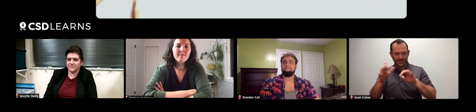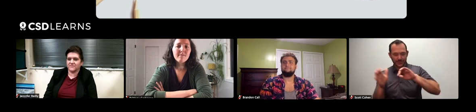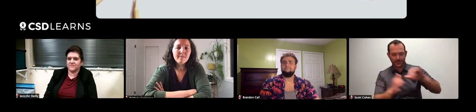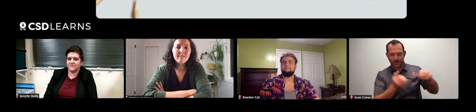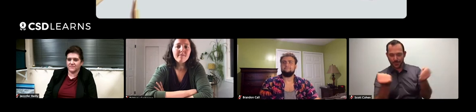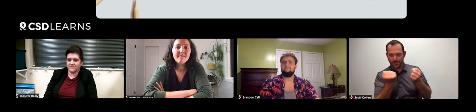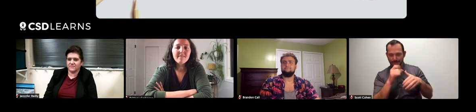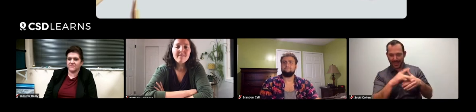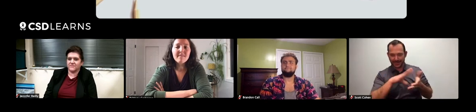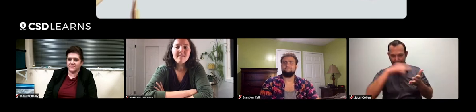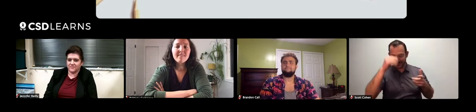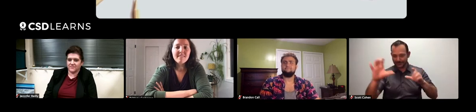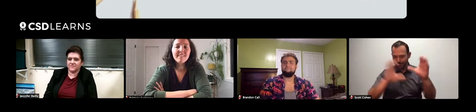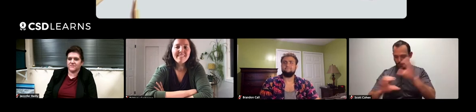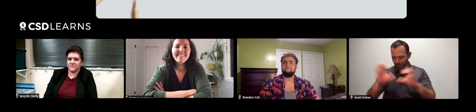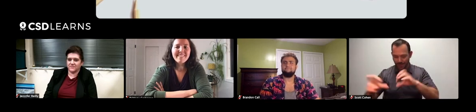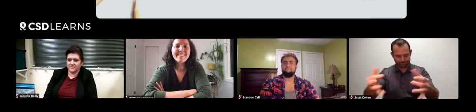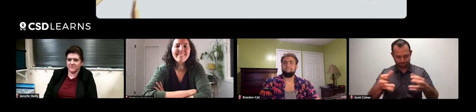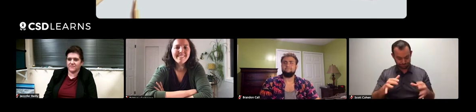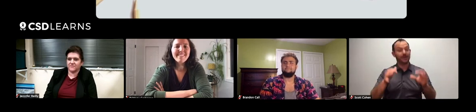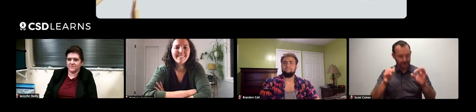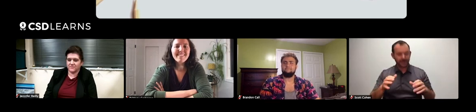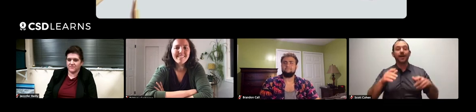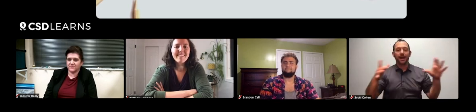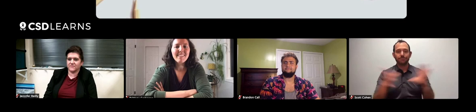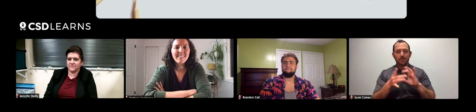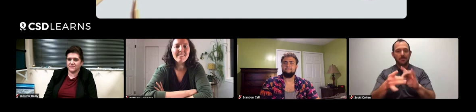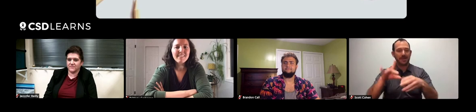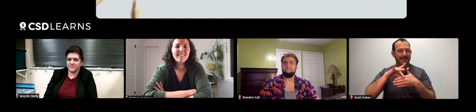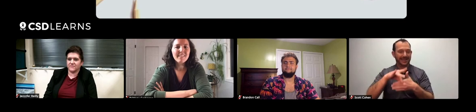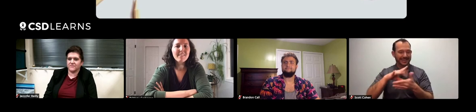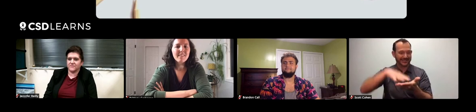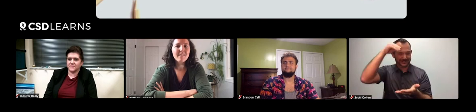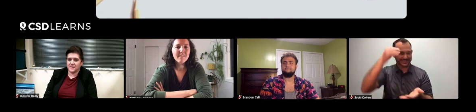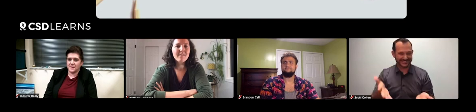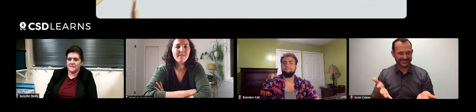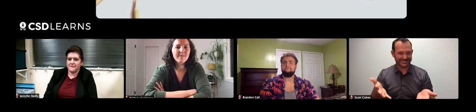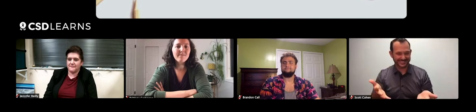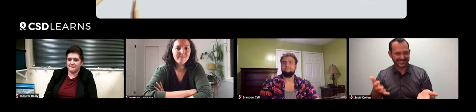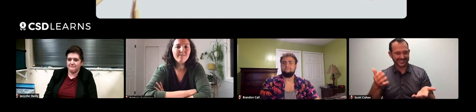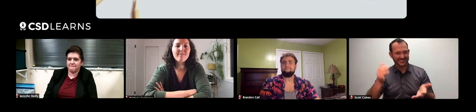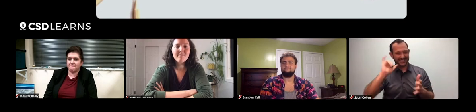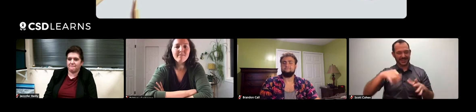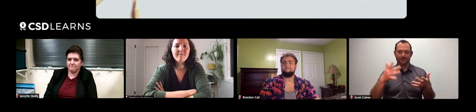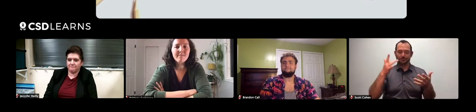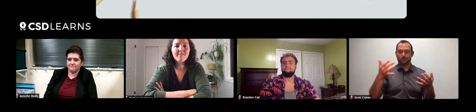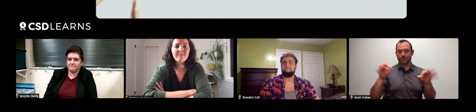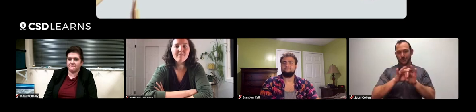all those vocabulary words and names, put those to the side. Go out there, do things in real life, bring it back to the classroom, and then make that connection.